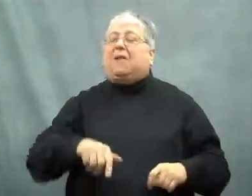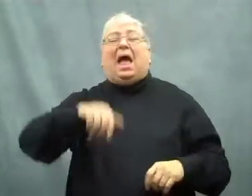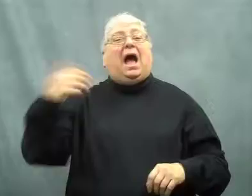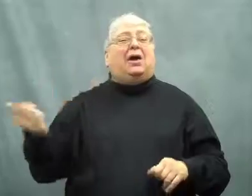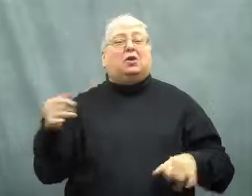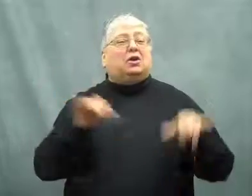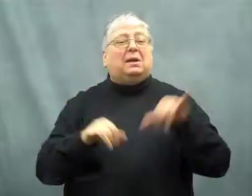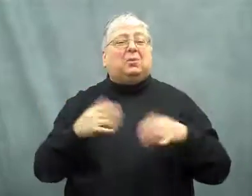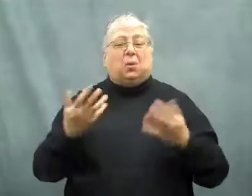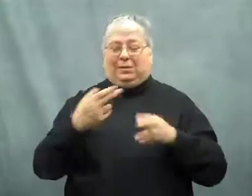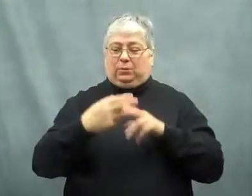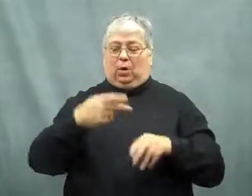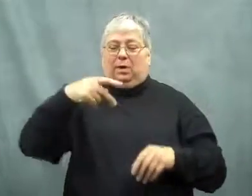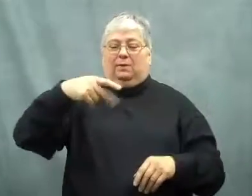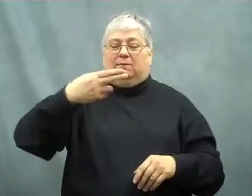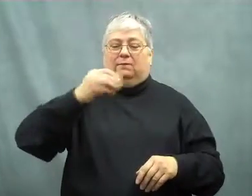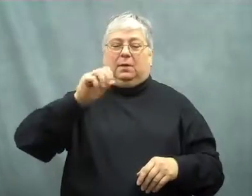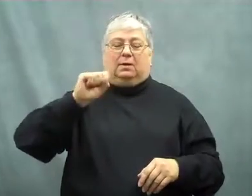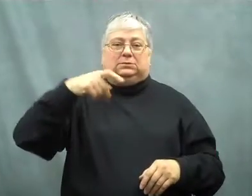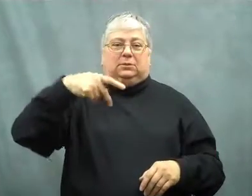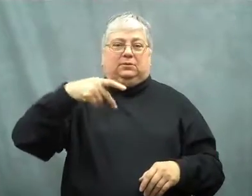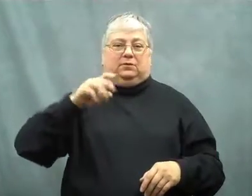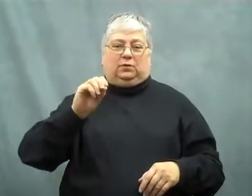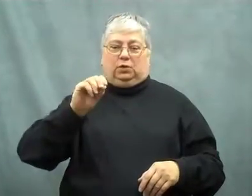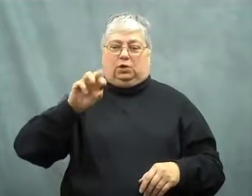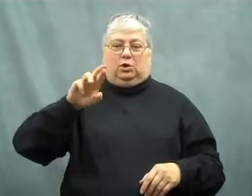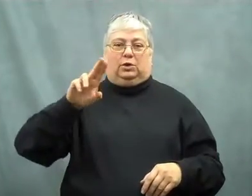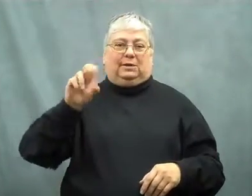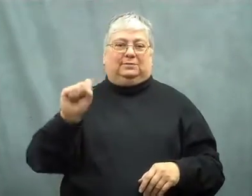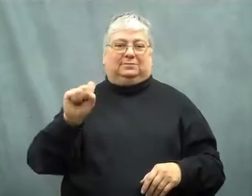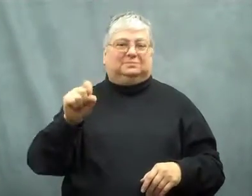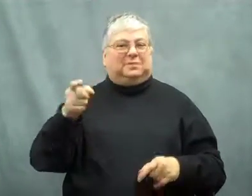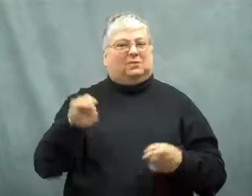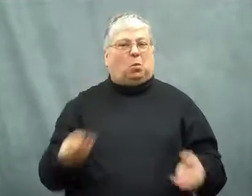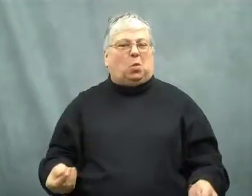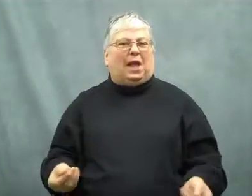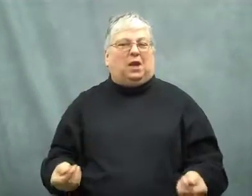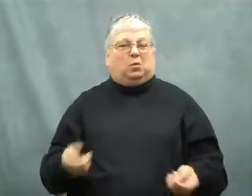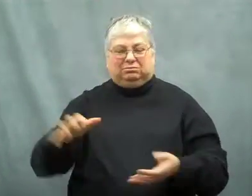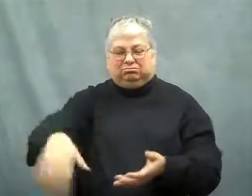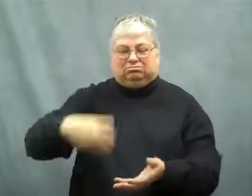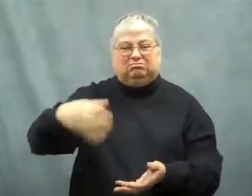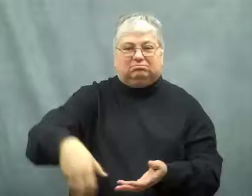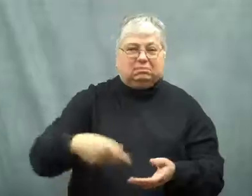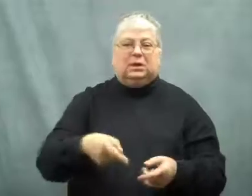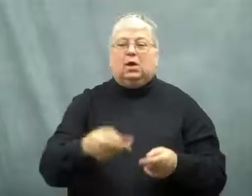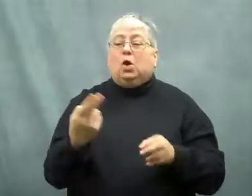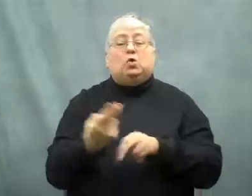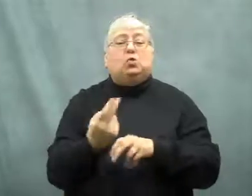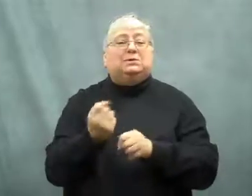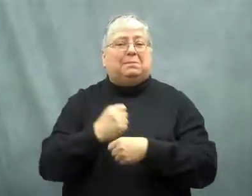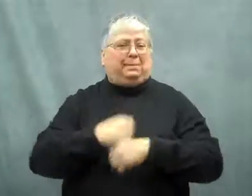Phosporus is mined from the ground.